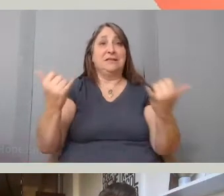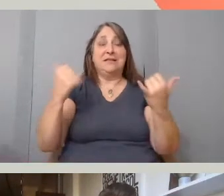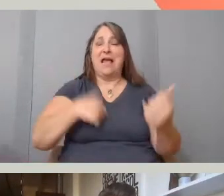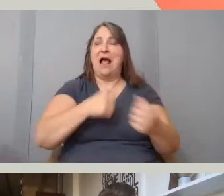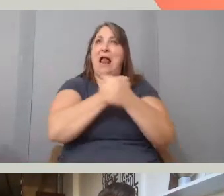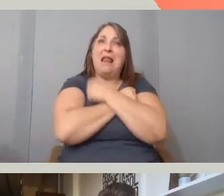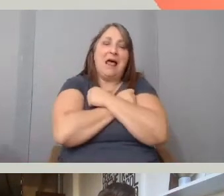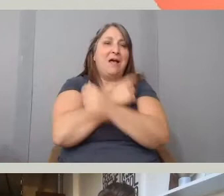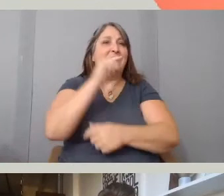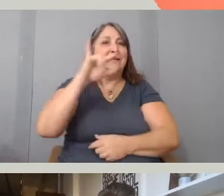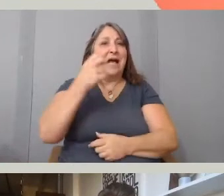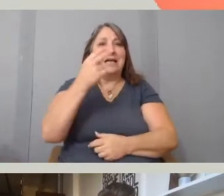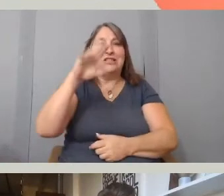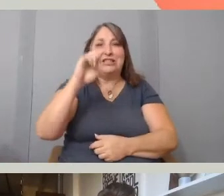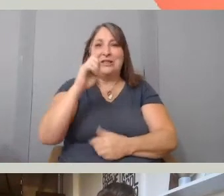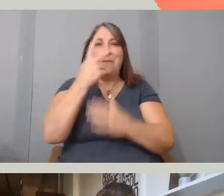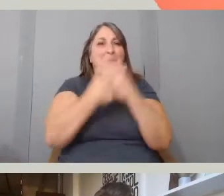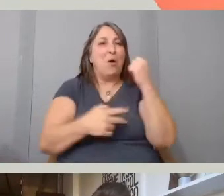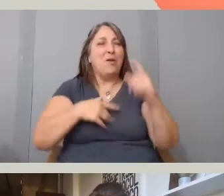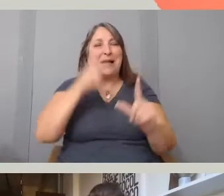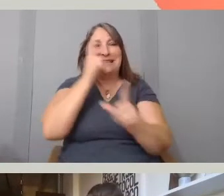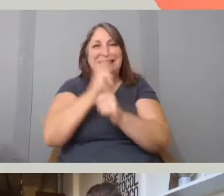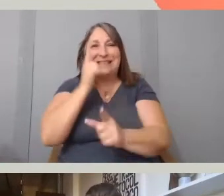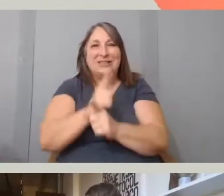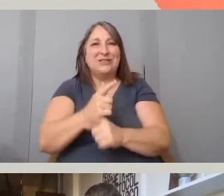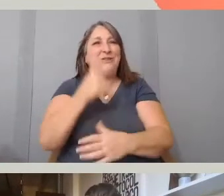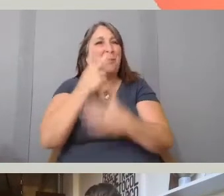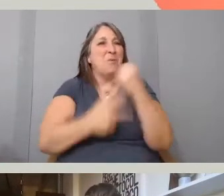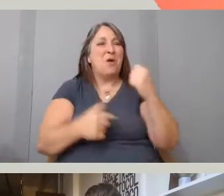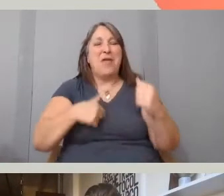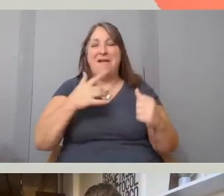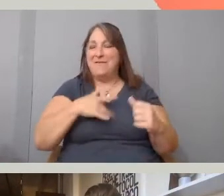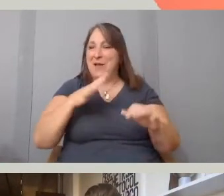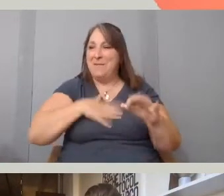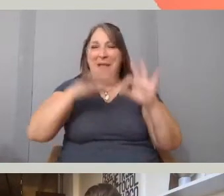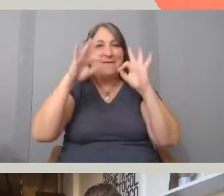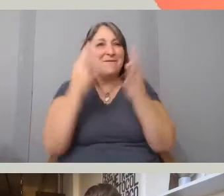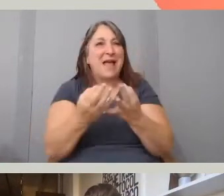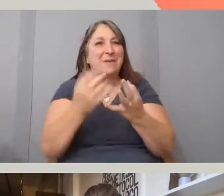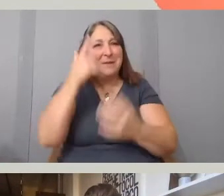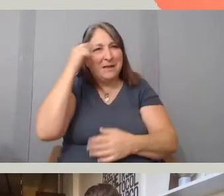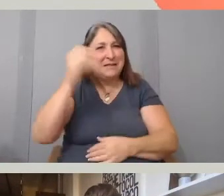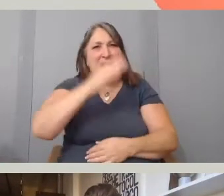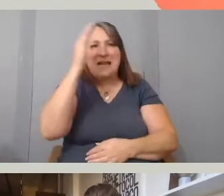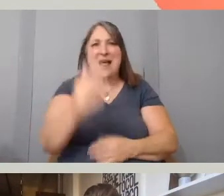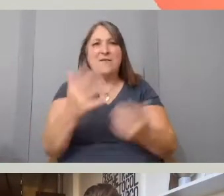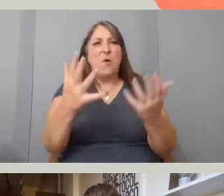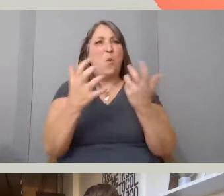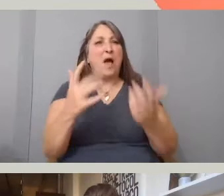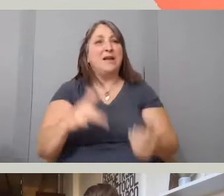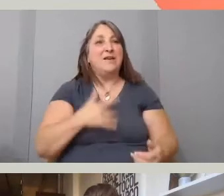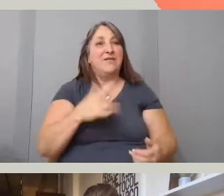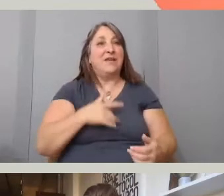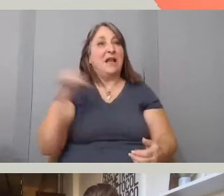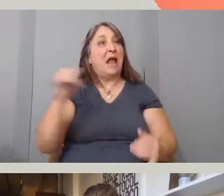and consider them sisters, consider them family because I never wanted this to feel like something where I interview and leave